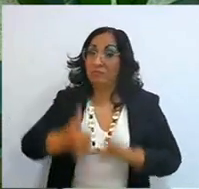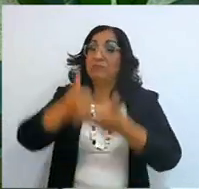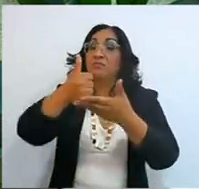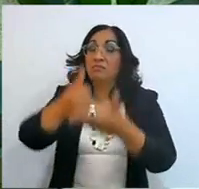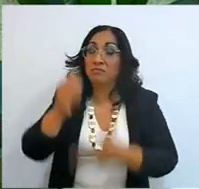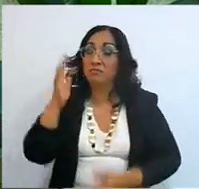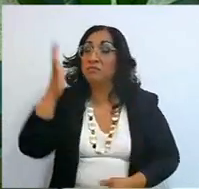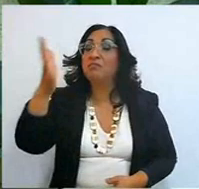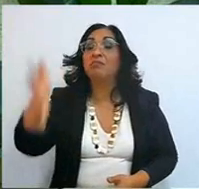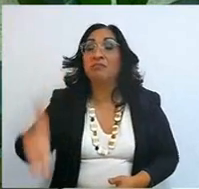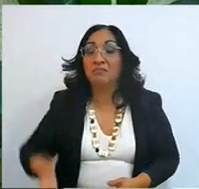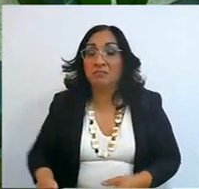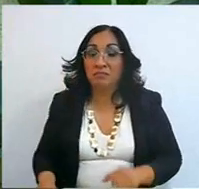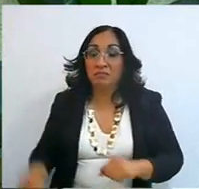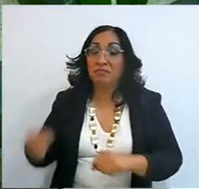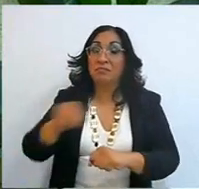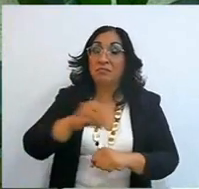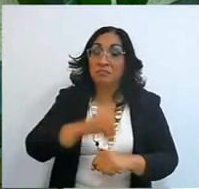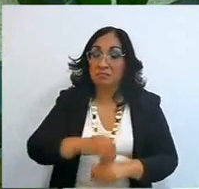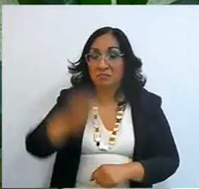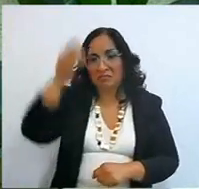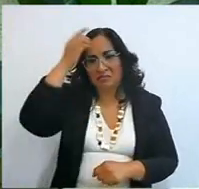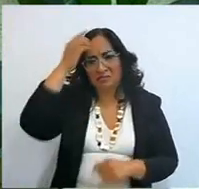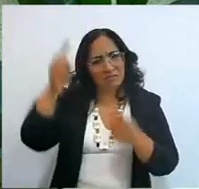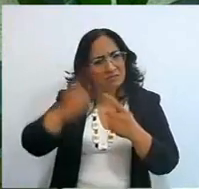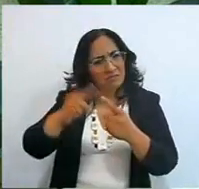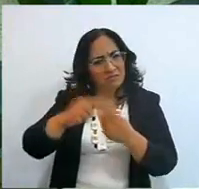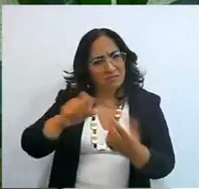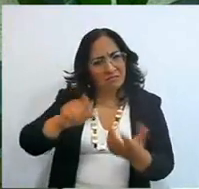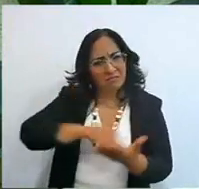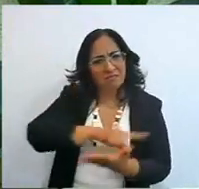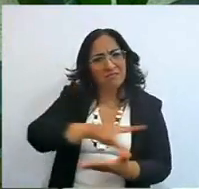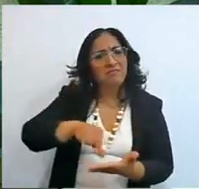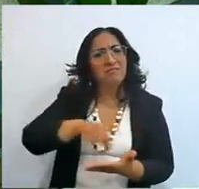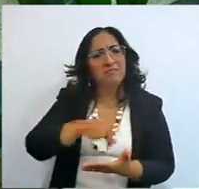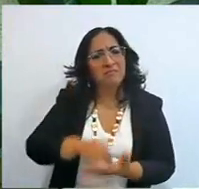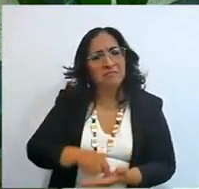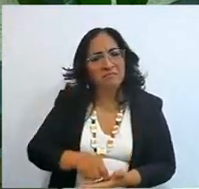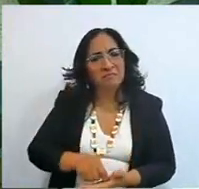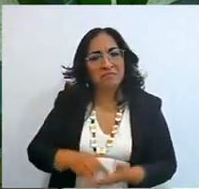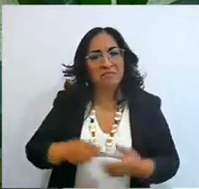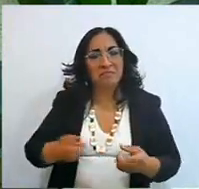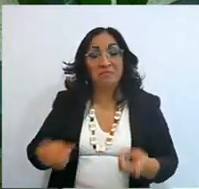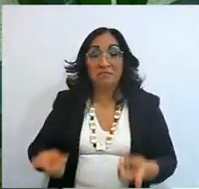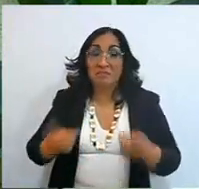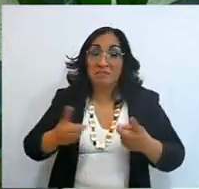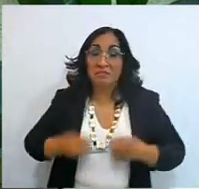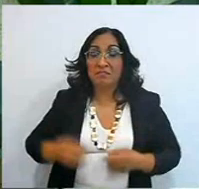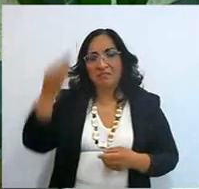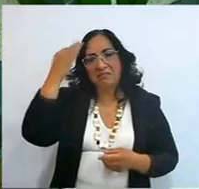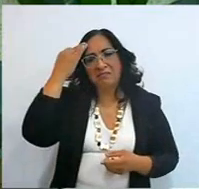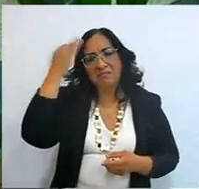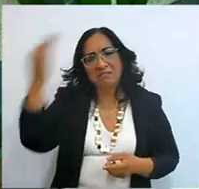You put God first, you gave yourself time for him, you followed his instructions,